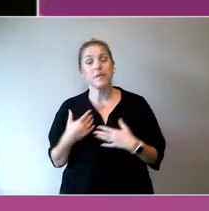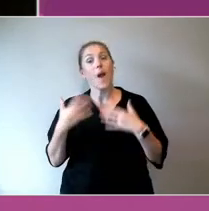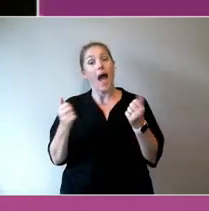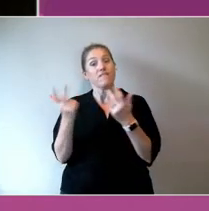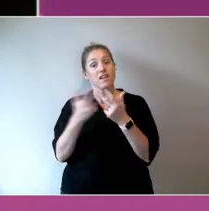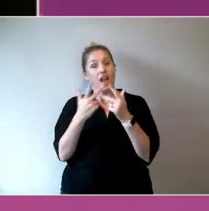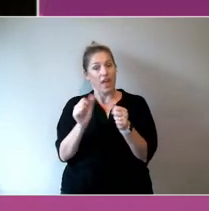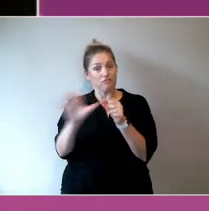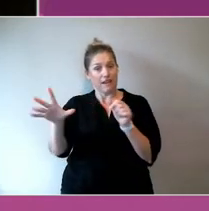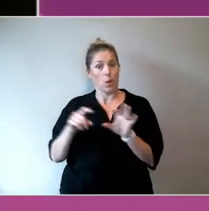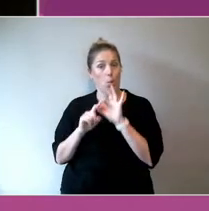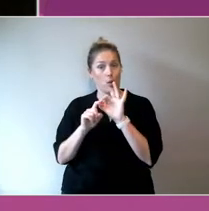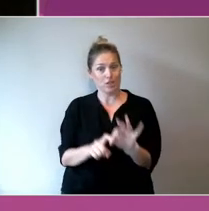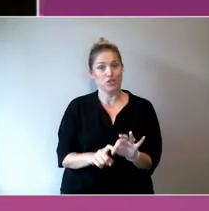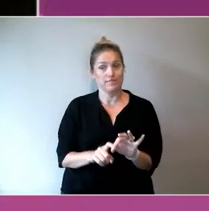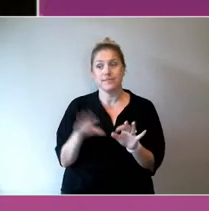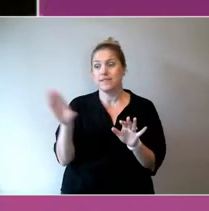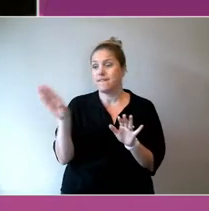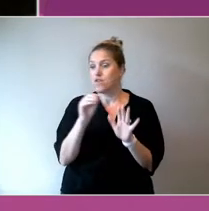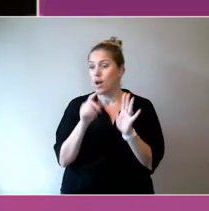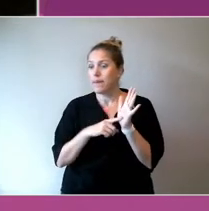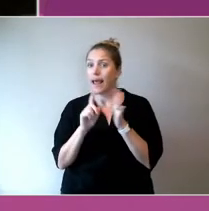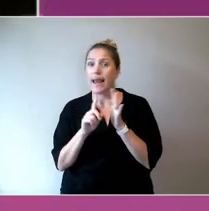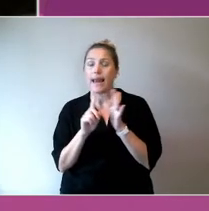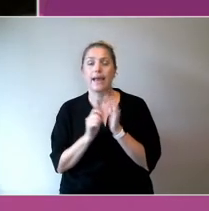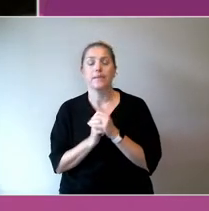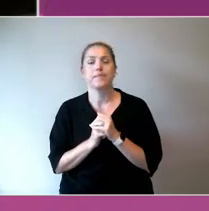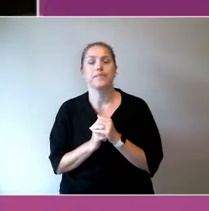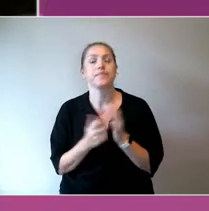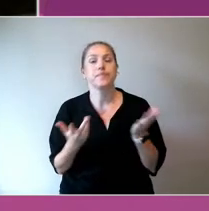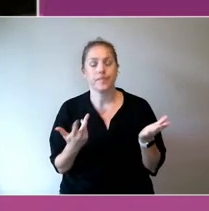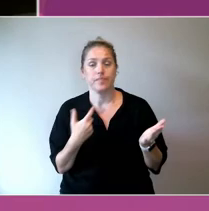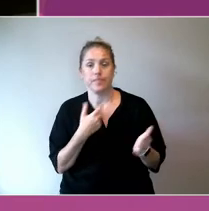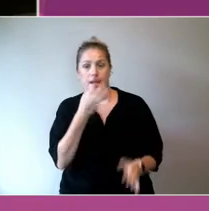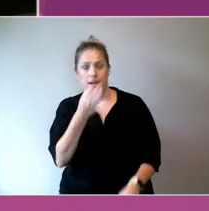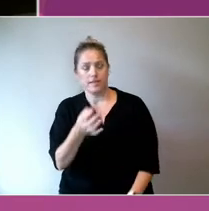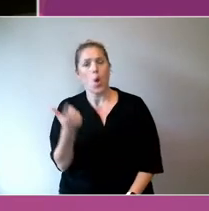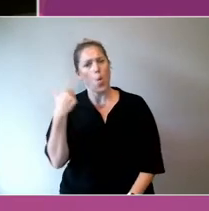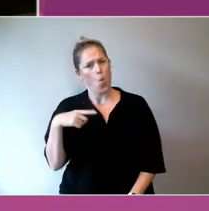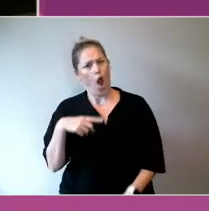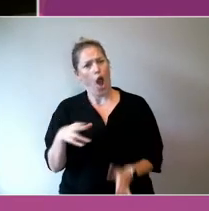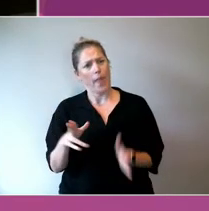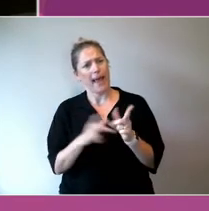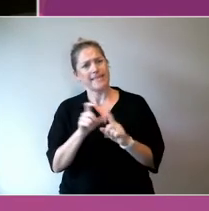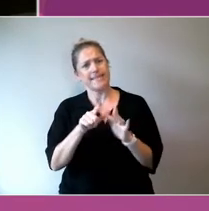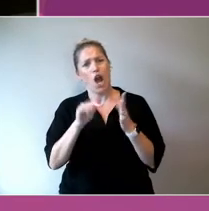"Why does the NDIS make it so hard to fund arts activities?